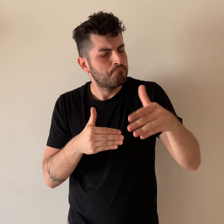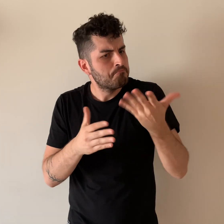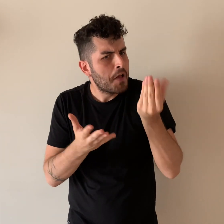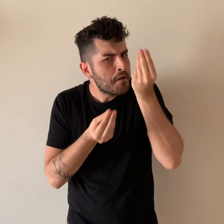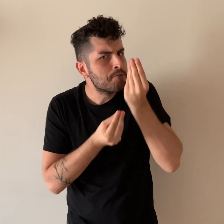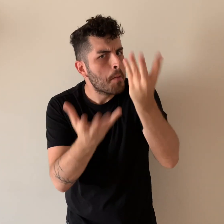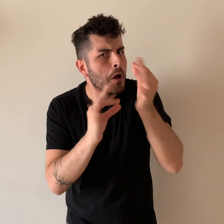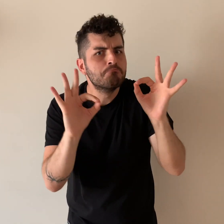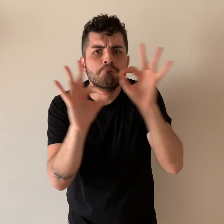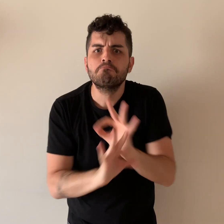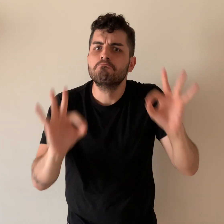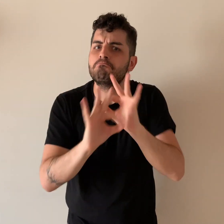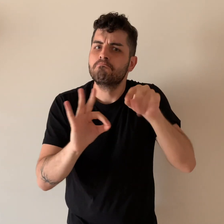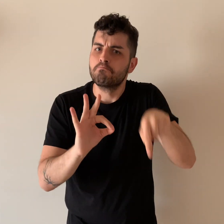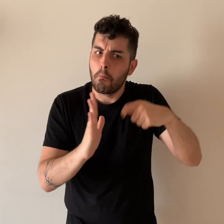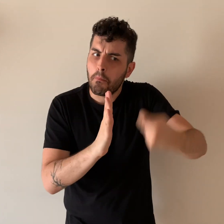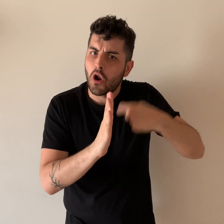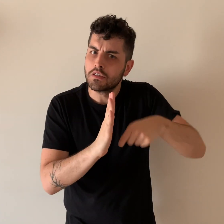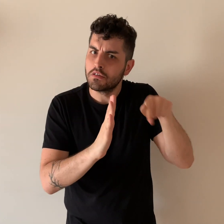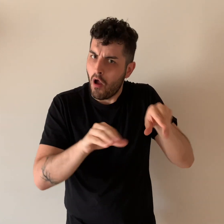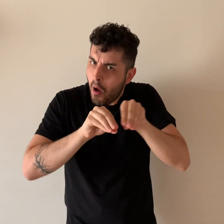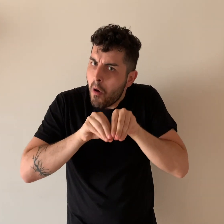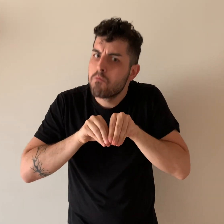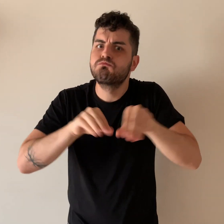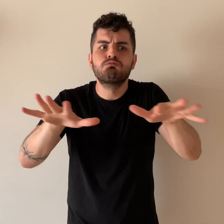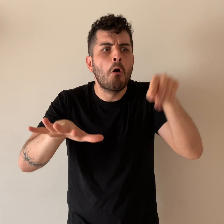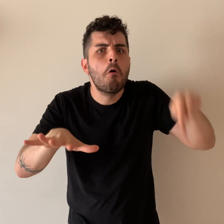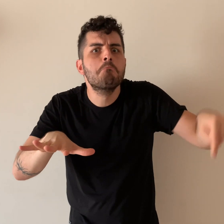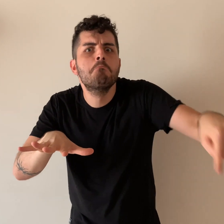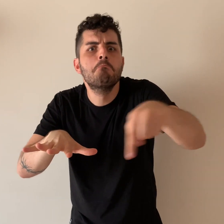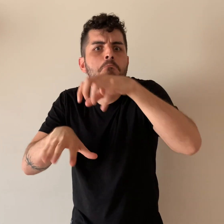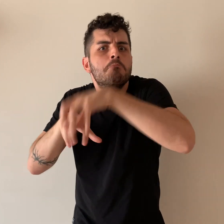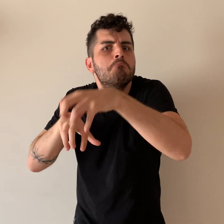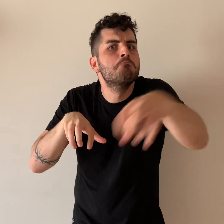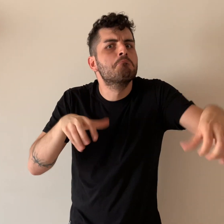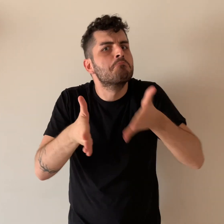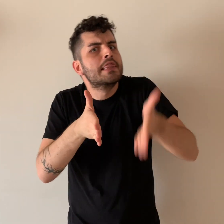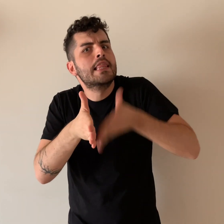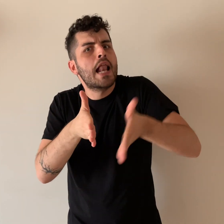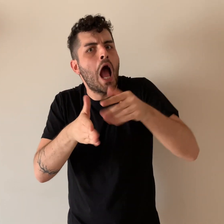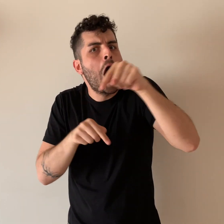to expand the project to other stations around London